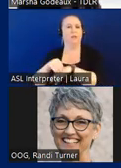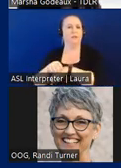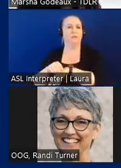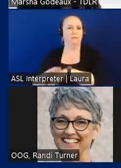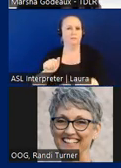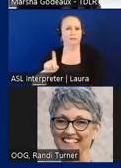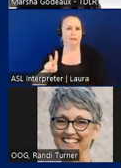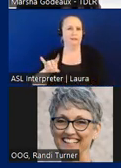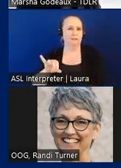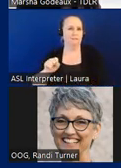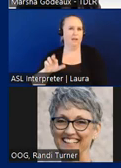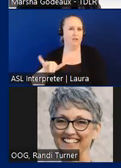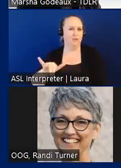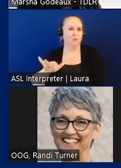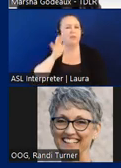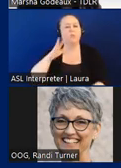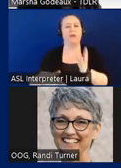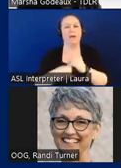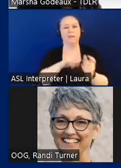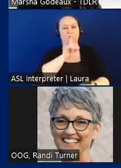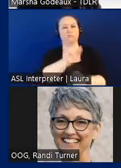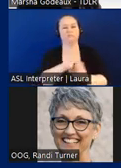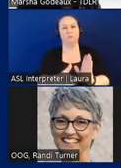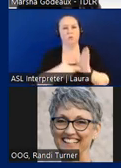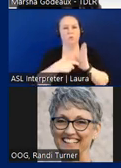that we're going to add it into the actual requirement text to remove confusion